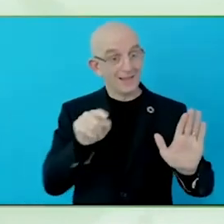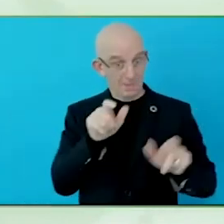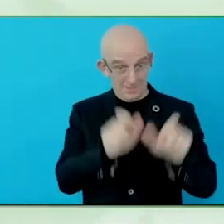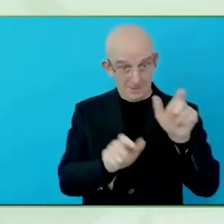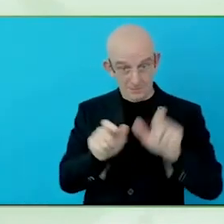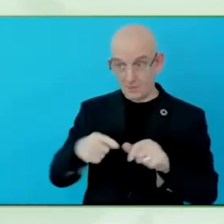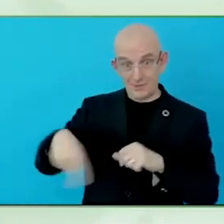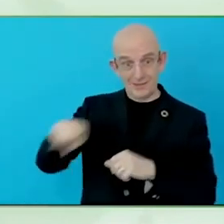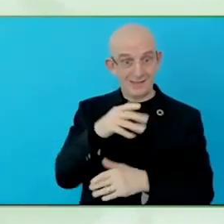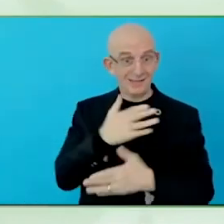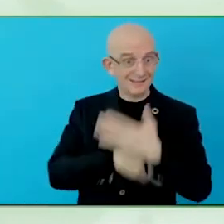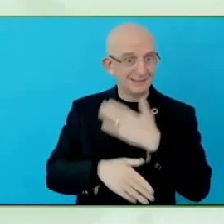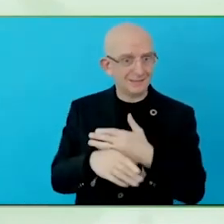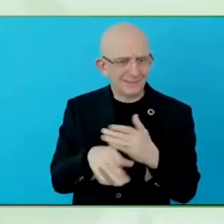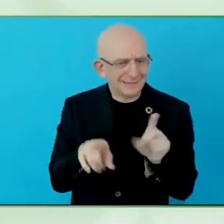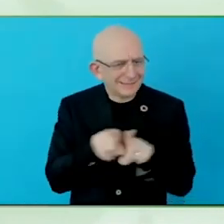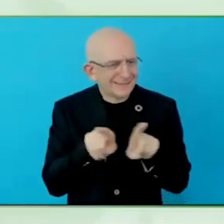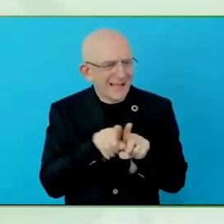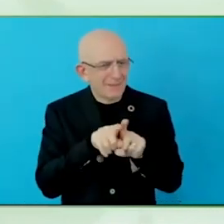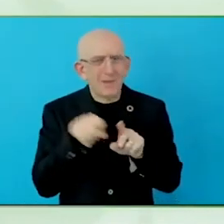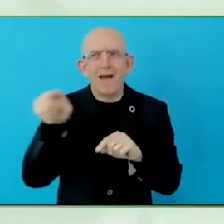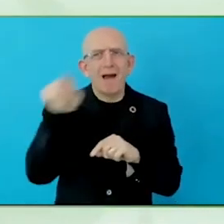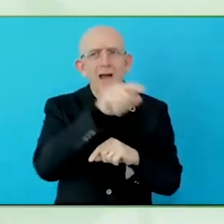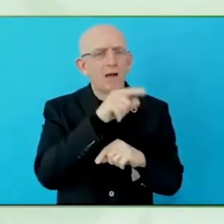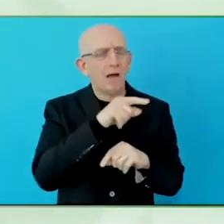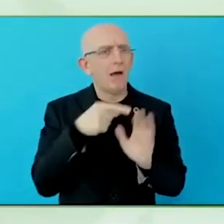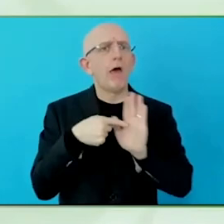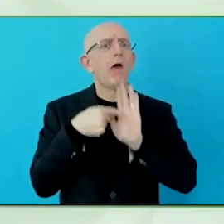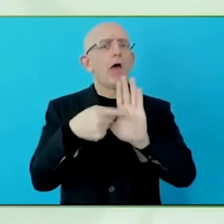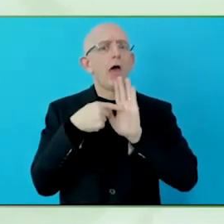persons with disabilities, we have differences, we live in different